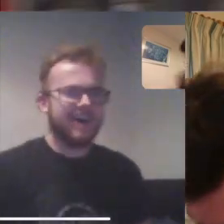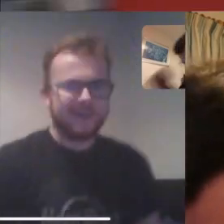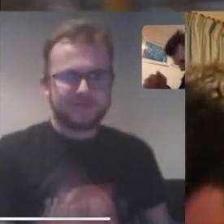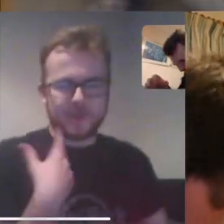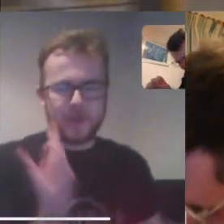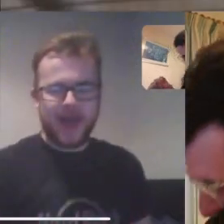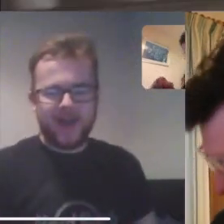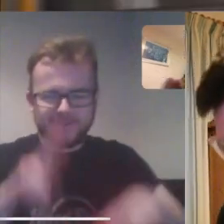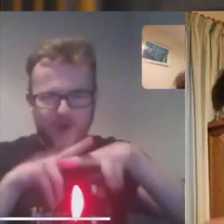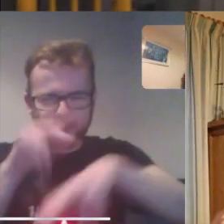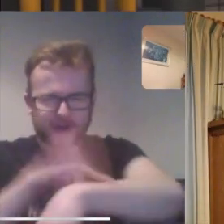Rhys: I come back! FERGIE TIME!